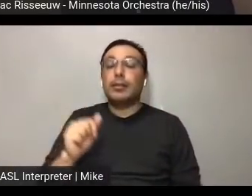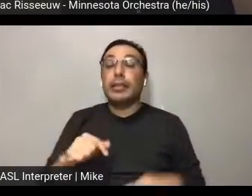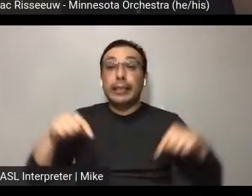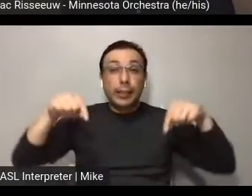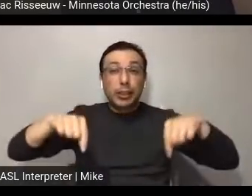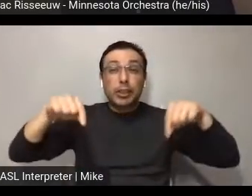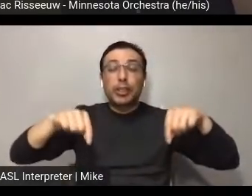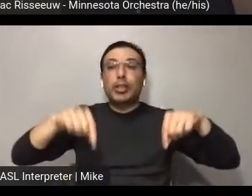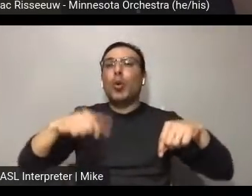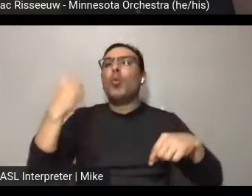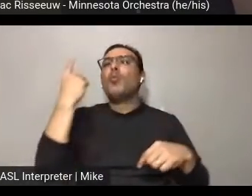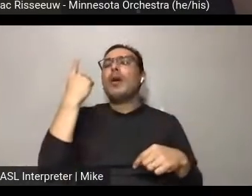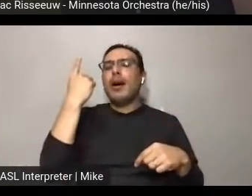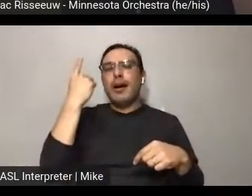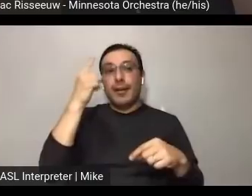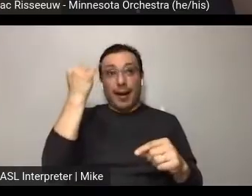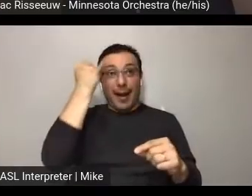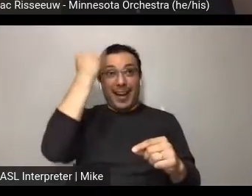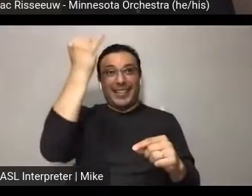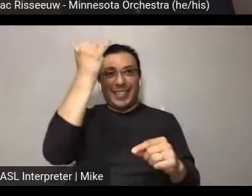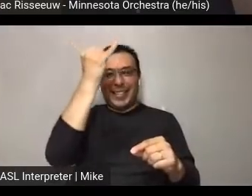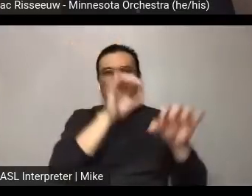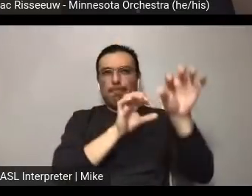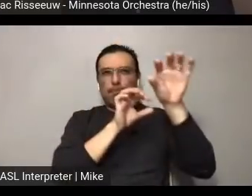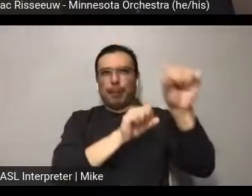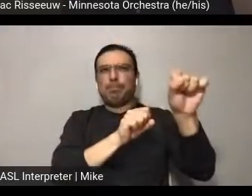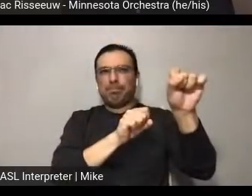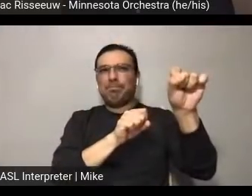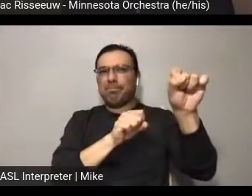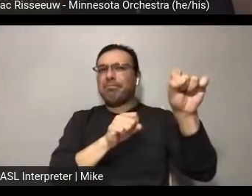Which I think can maybe help with this. This idea of calling in, instead